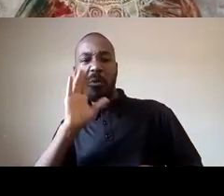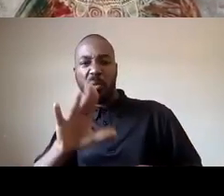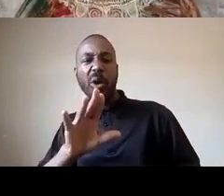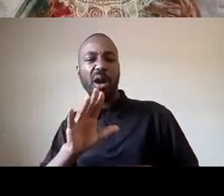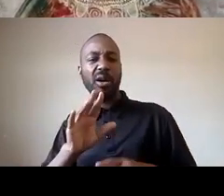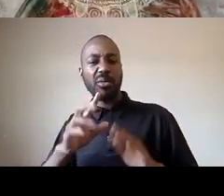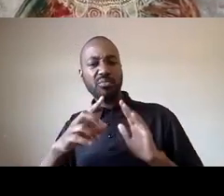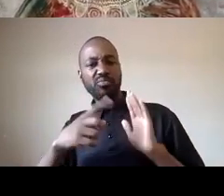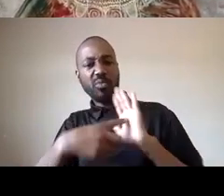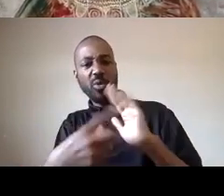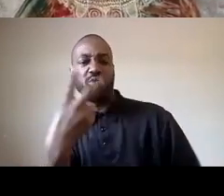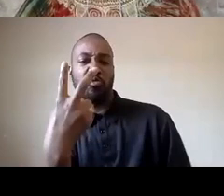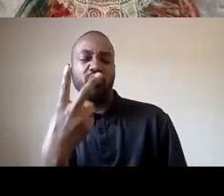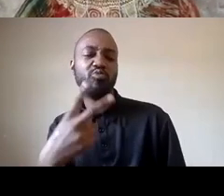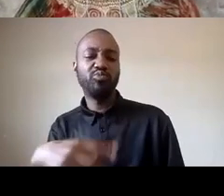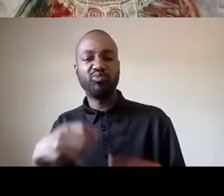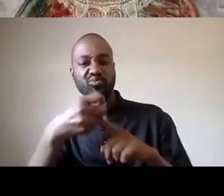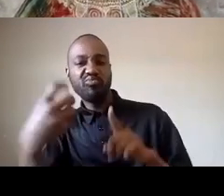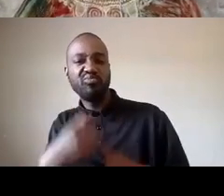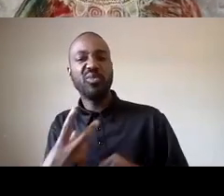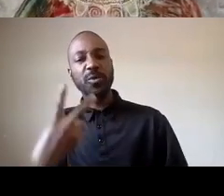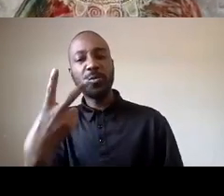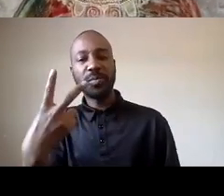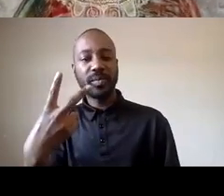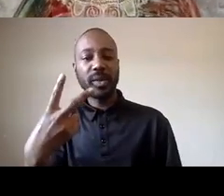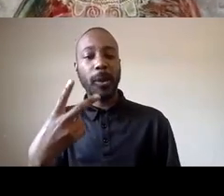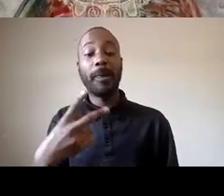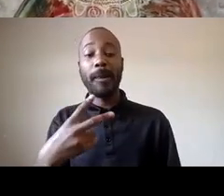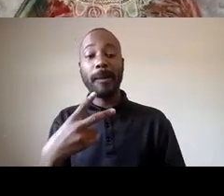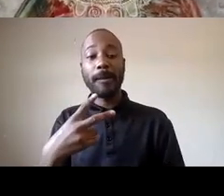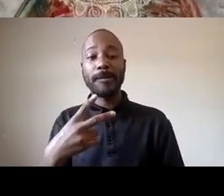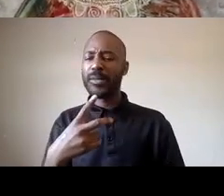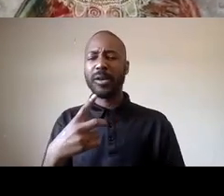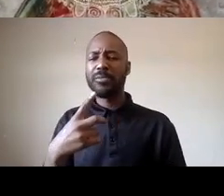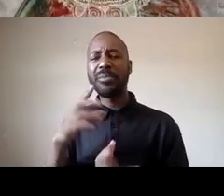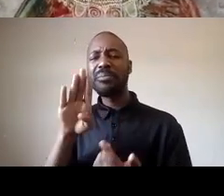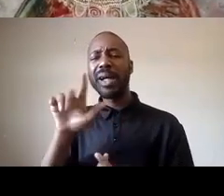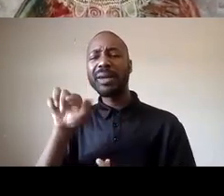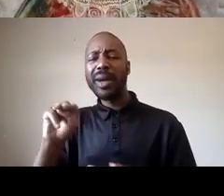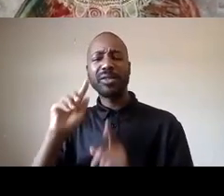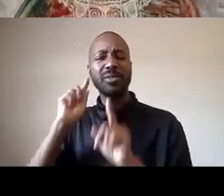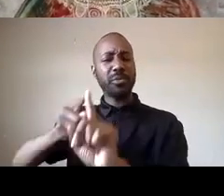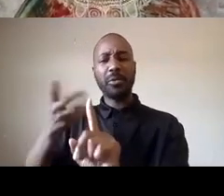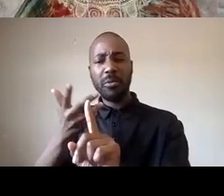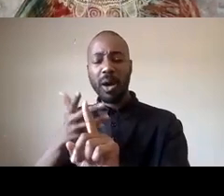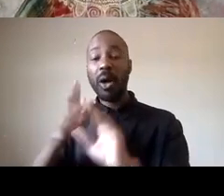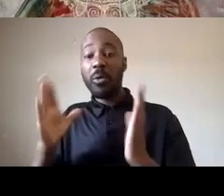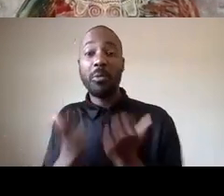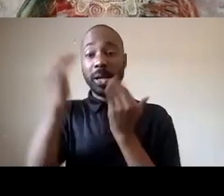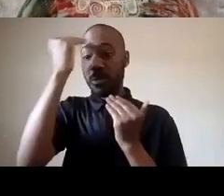or talk fully about two of the points right so what is the point of black lives matter we want to raise awareness we want to mobilize the masses we want